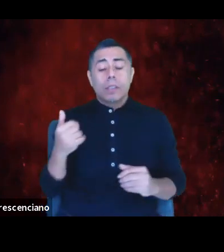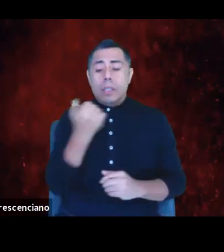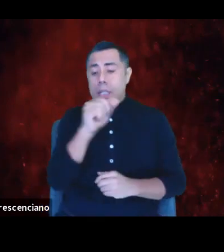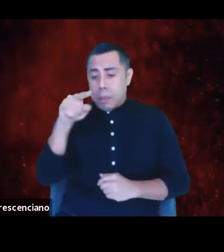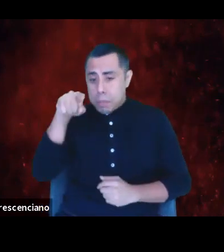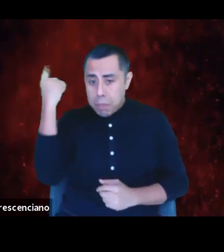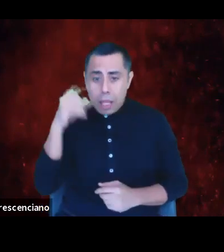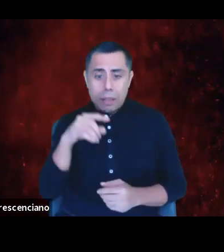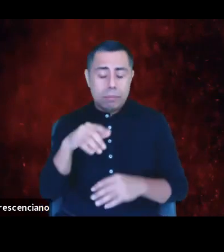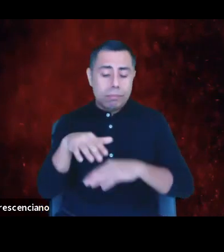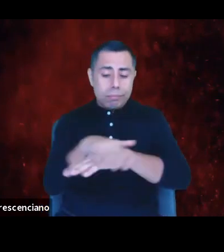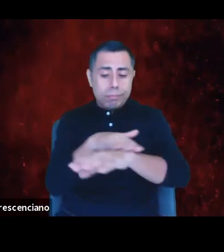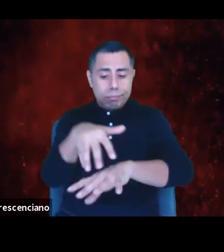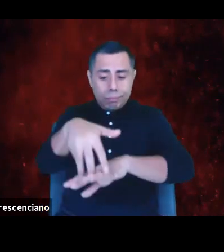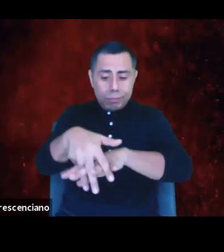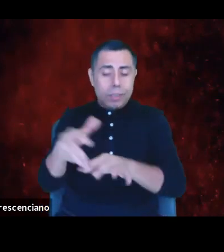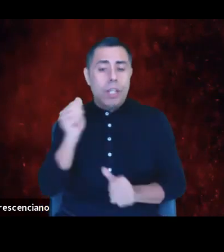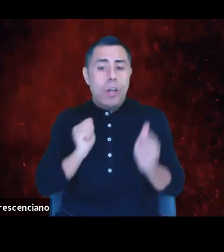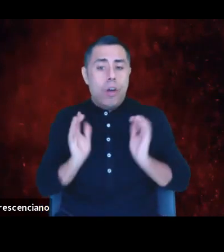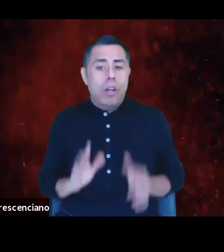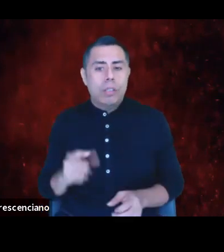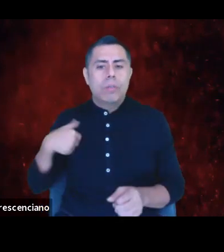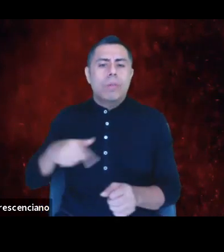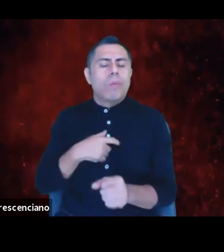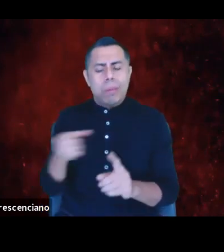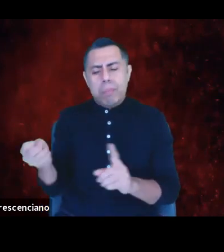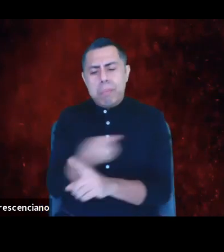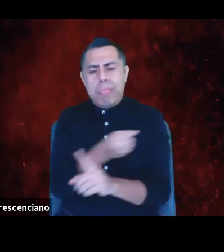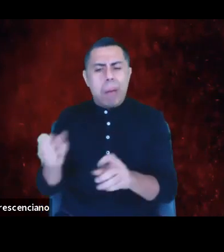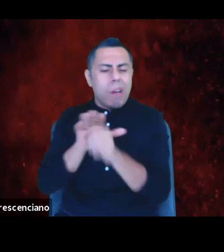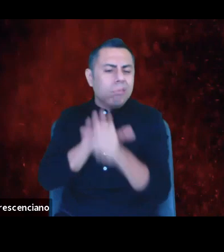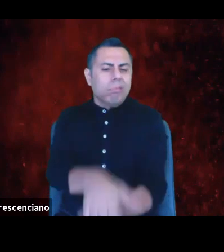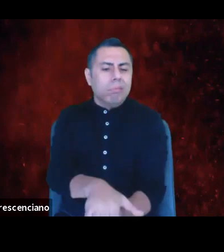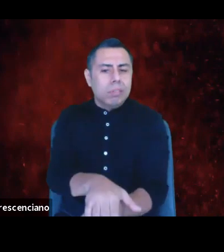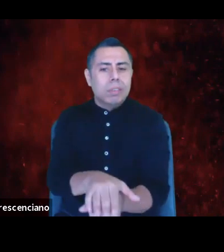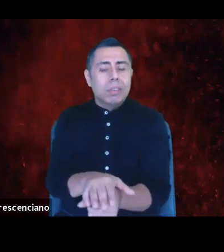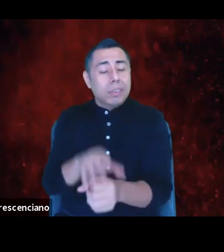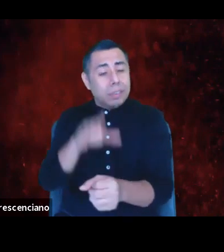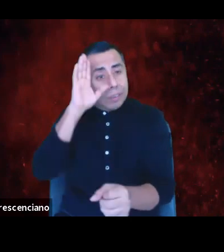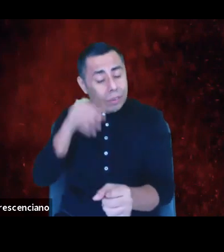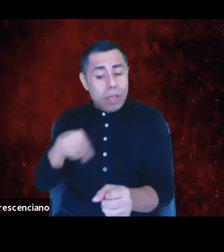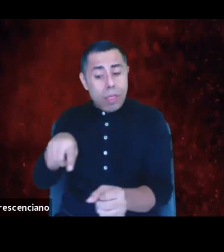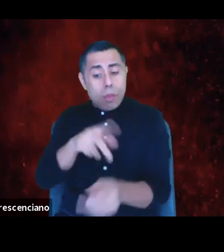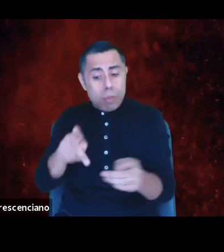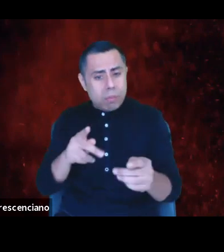and administrators of color who put on a thick coat of armor to walk inside our buildings every day.